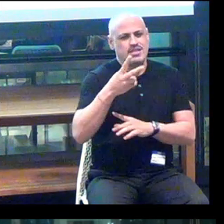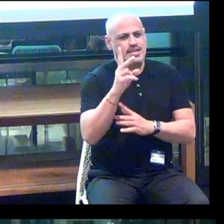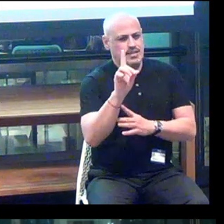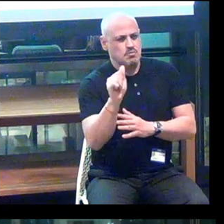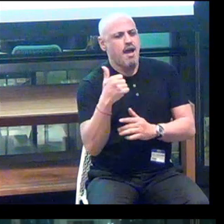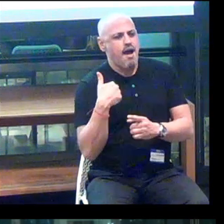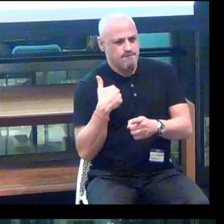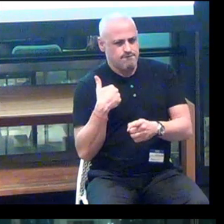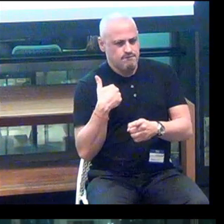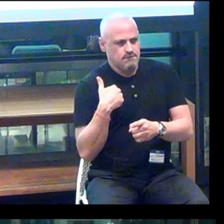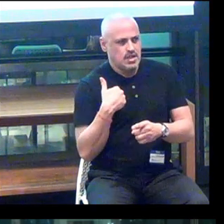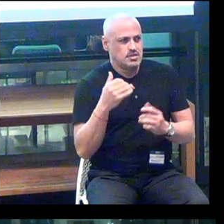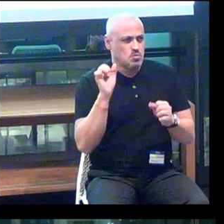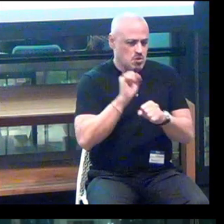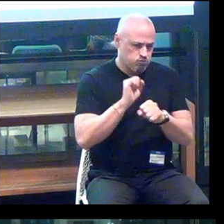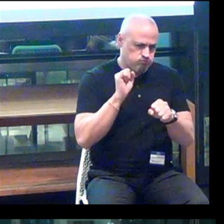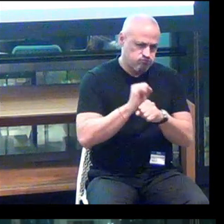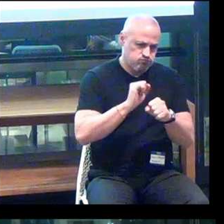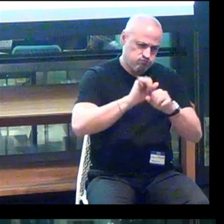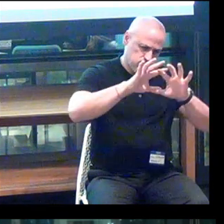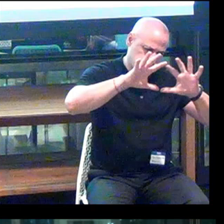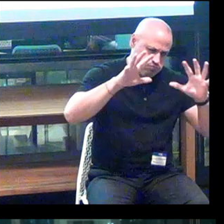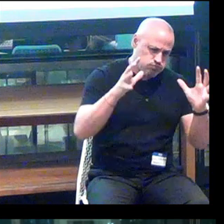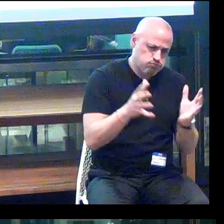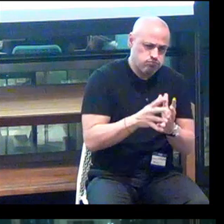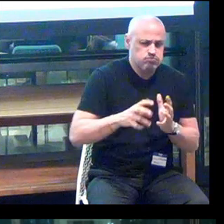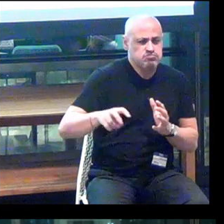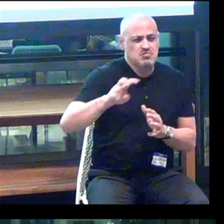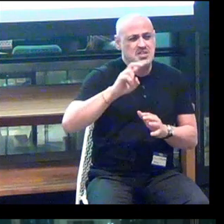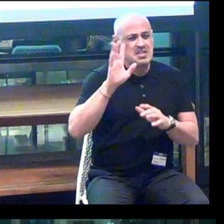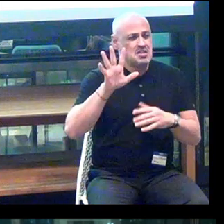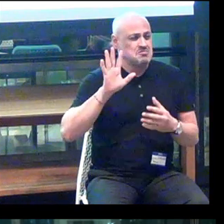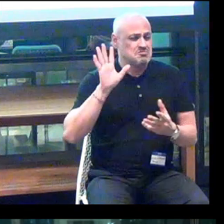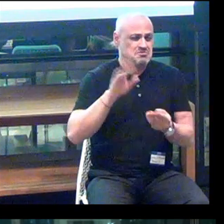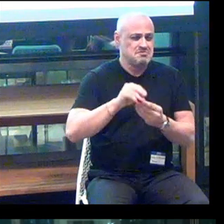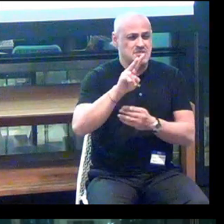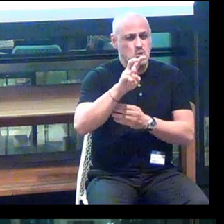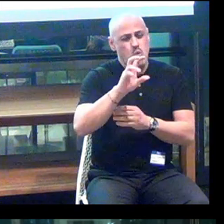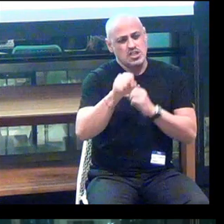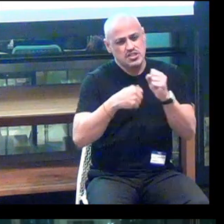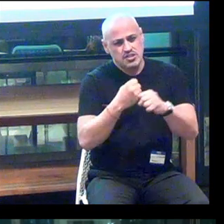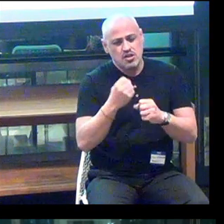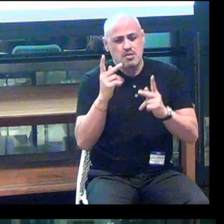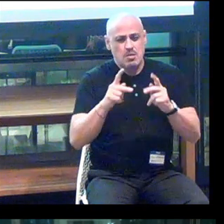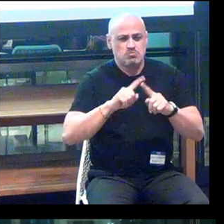And we've been working around the world for 200 years with people with multiple disabilities.